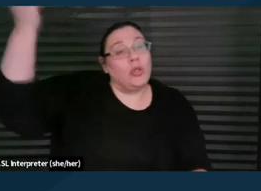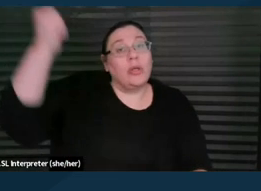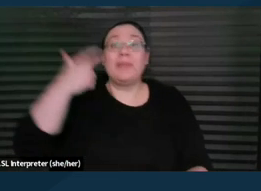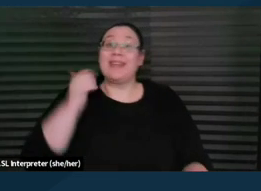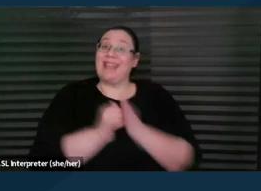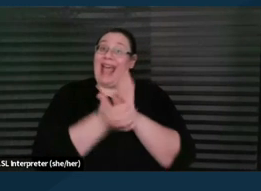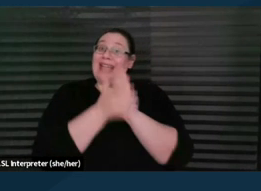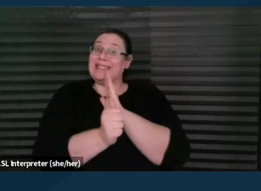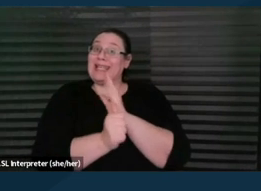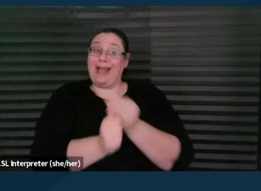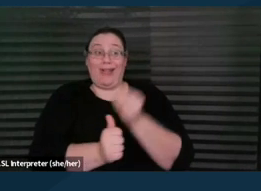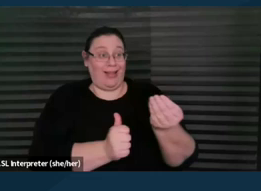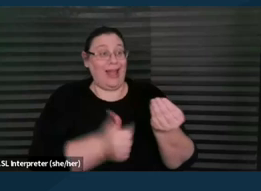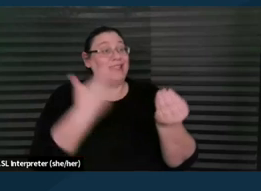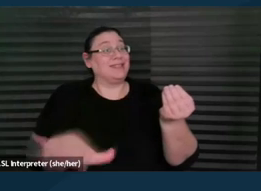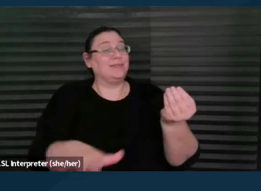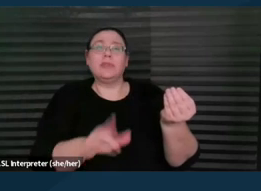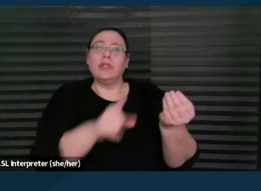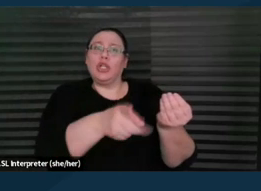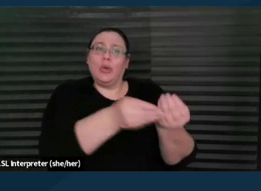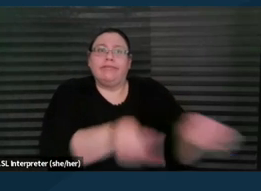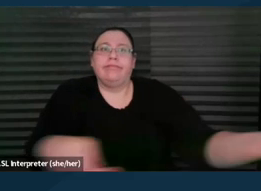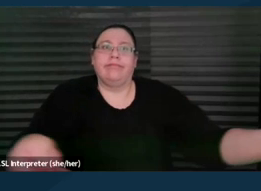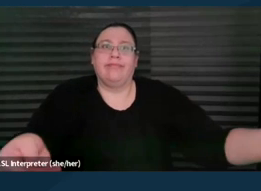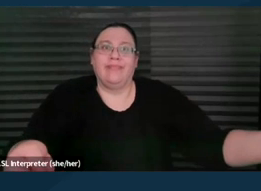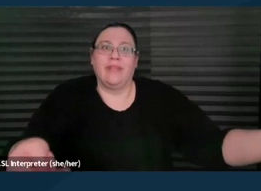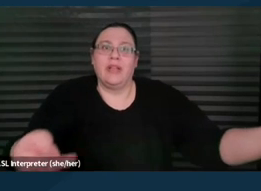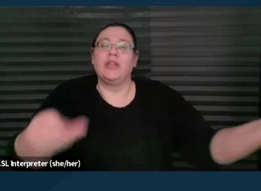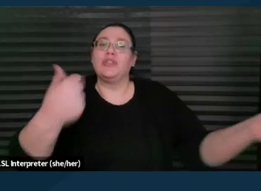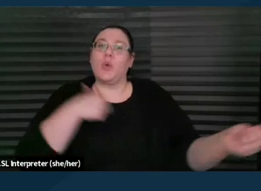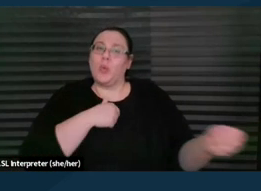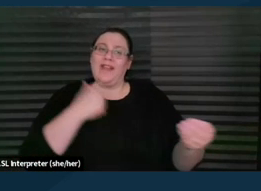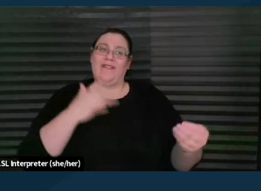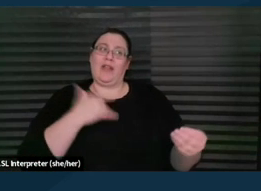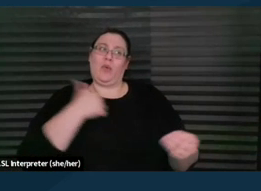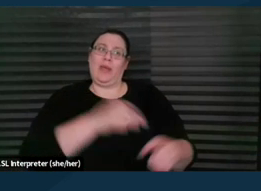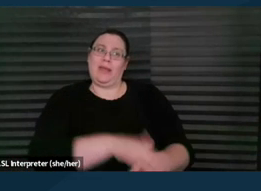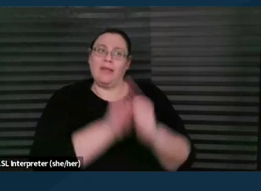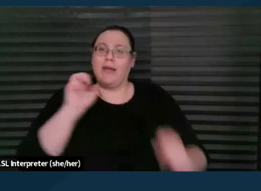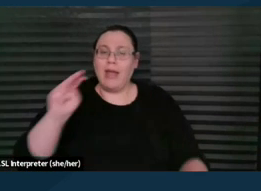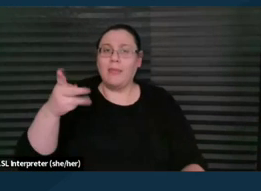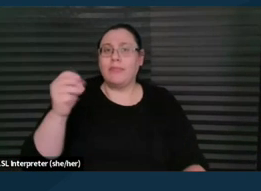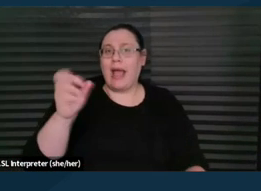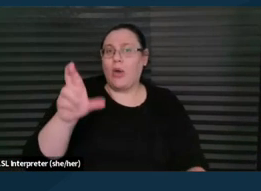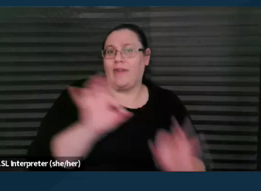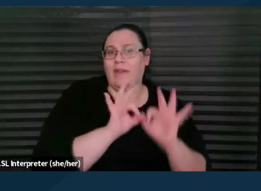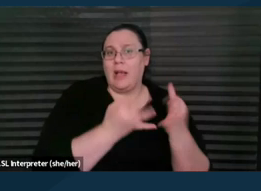So empowering families, which is what we see our role as, so that they know how to be an effective advocate